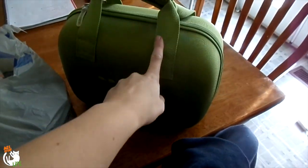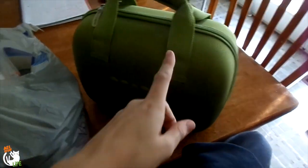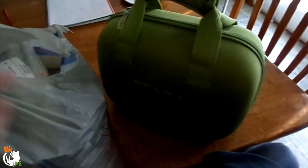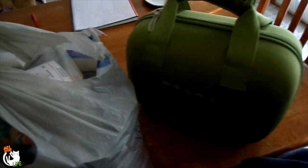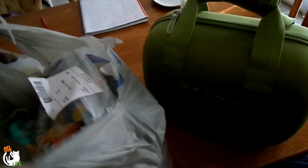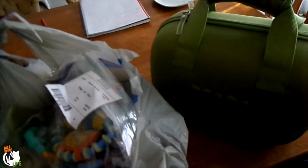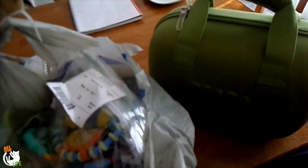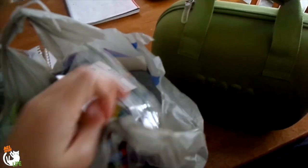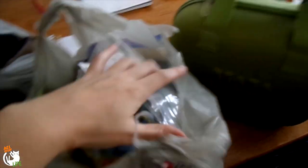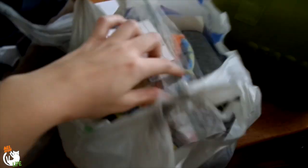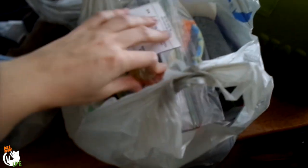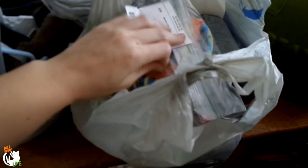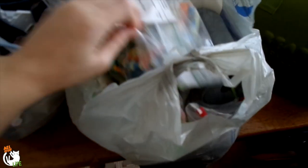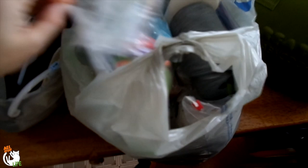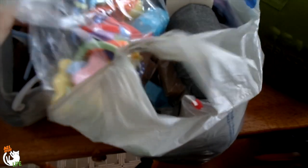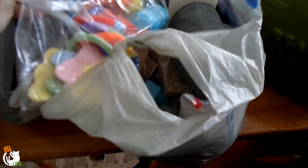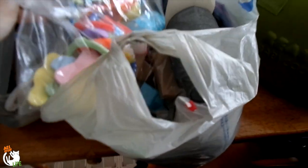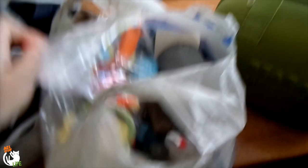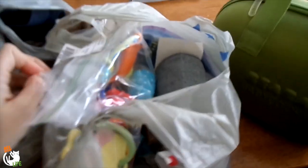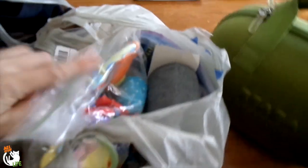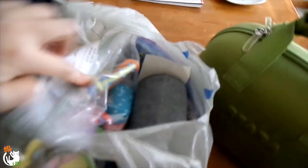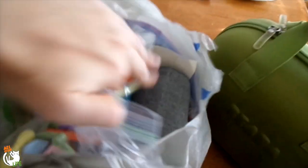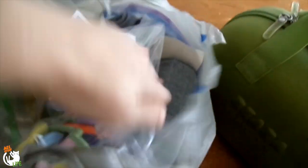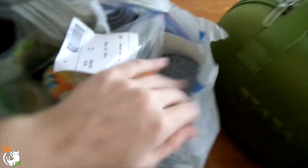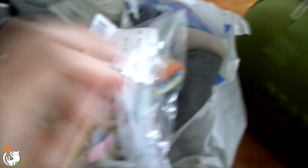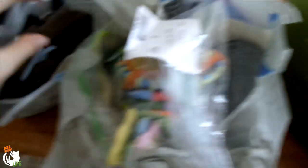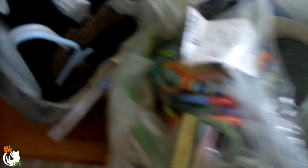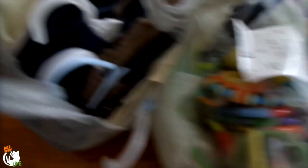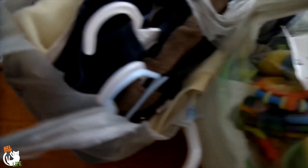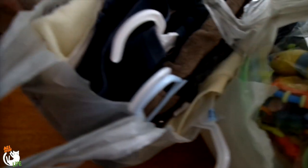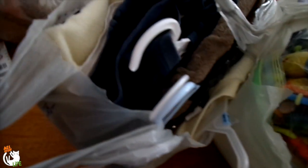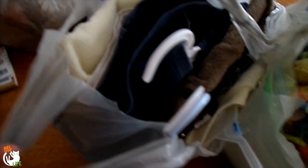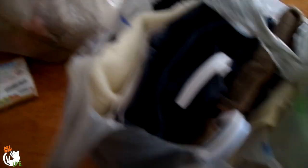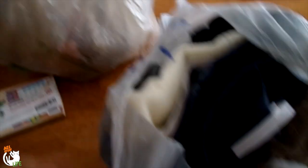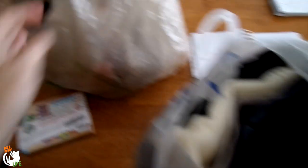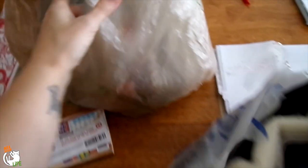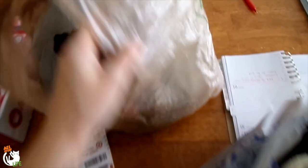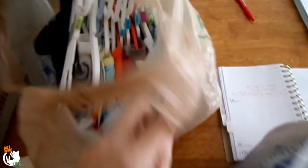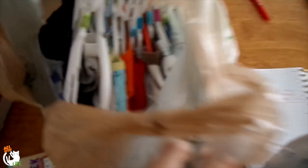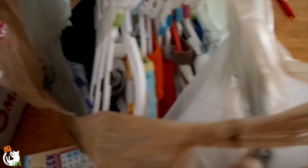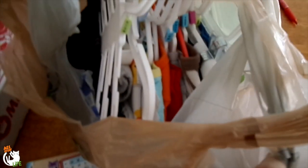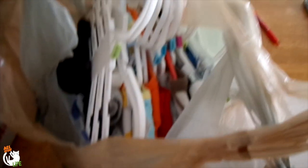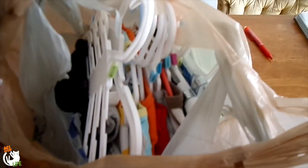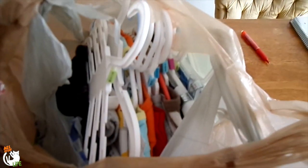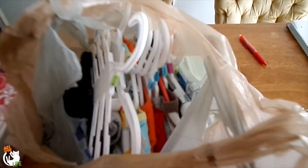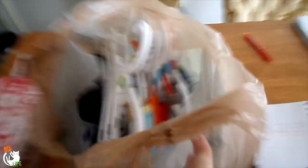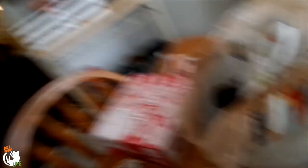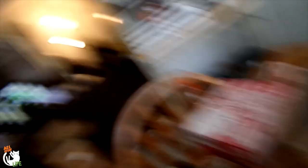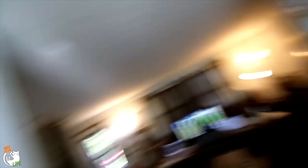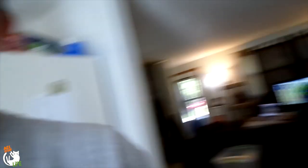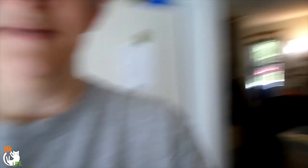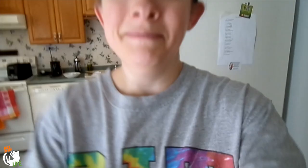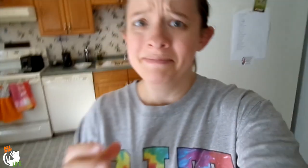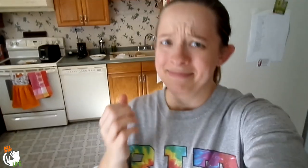This, and all of this, and that.